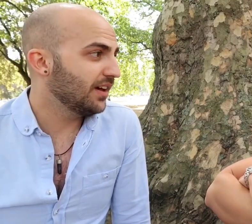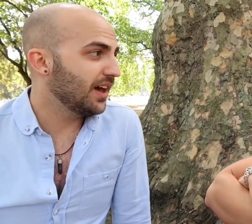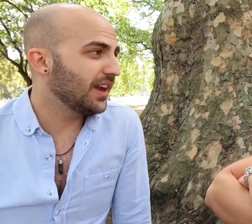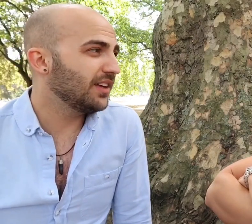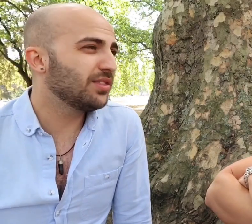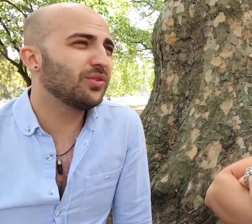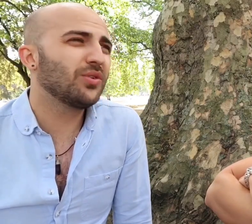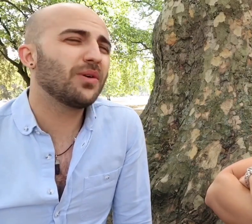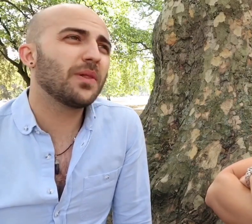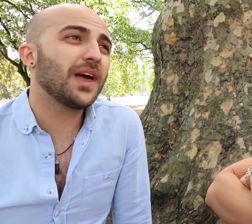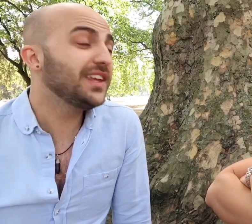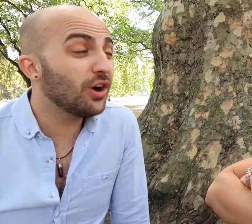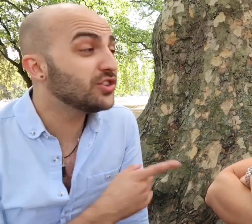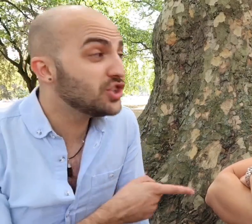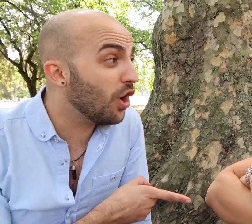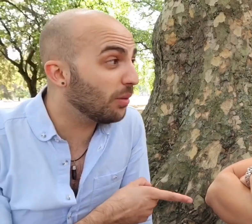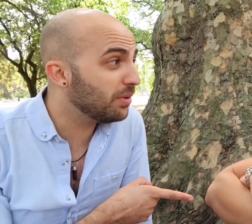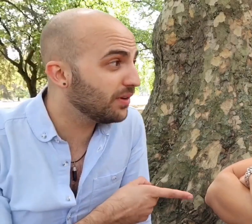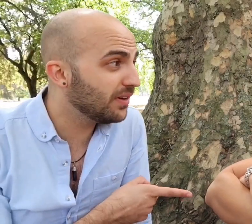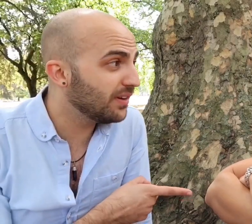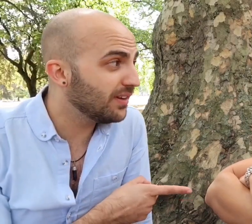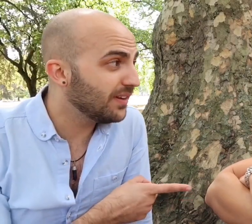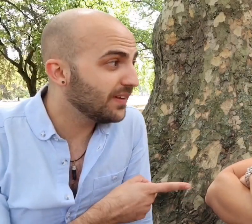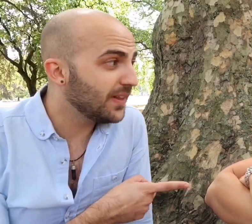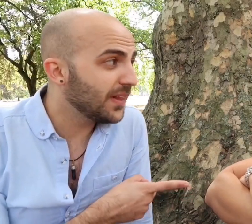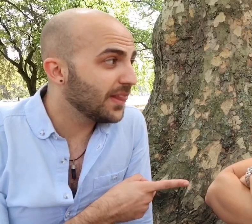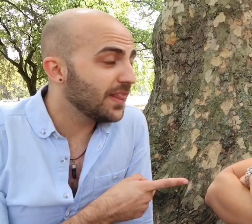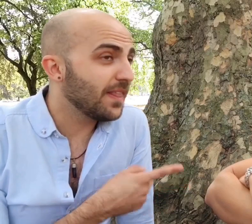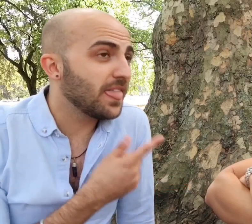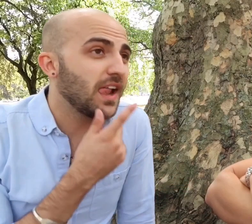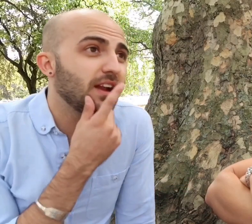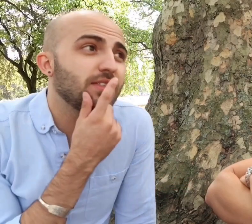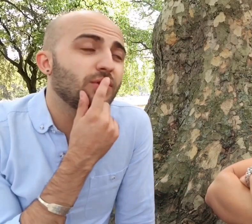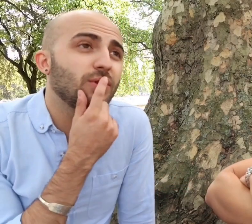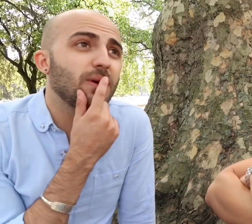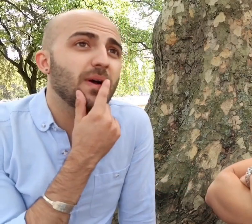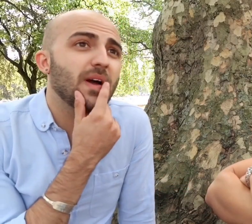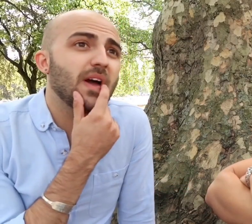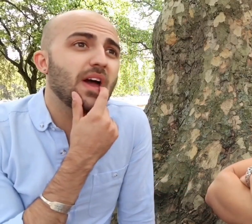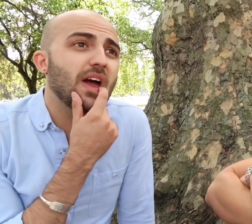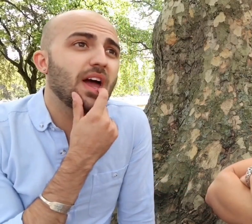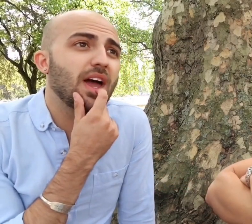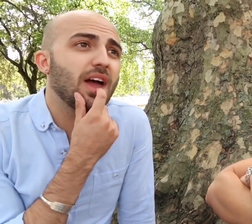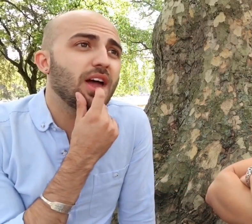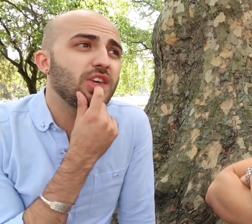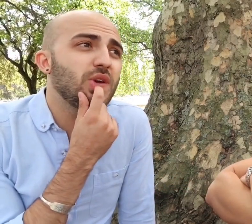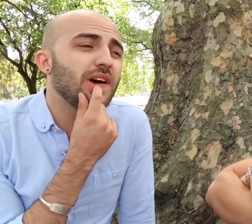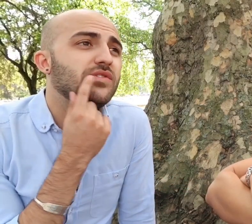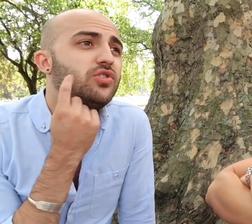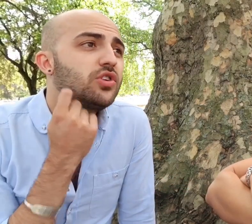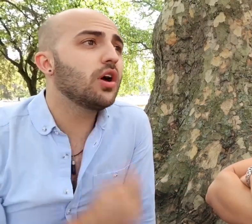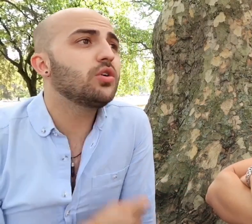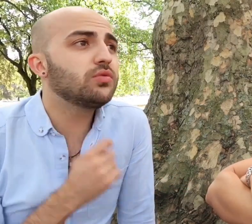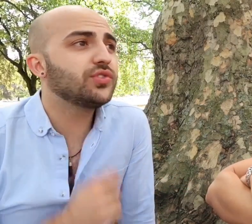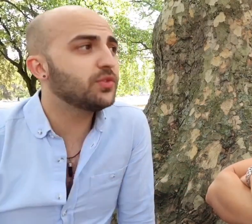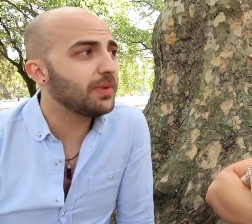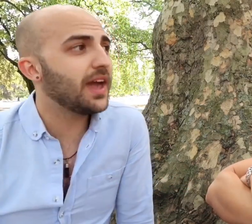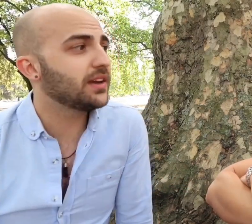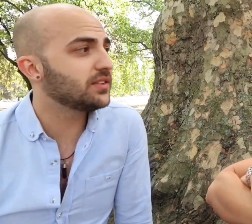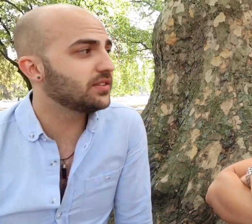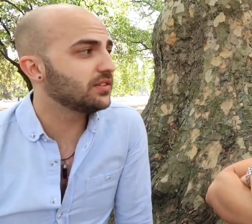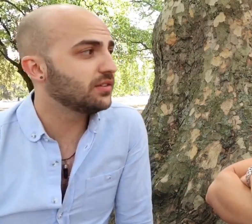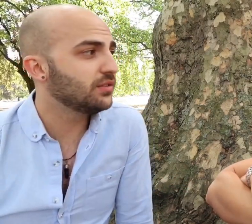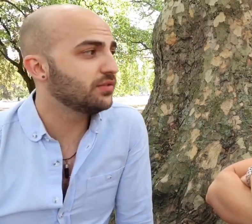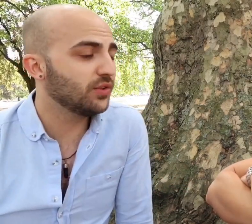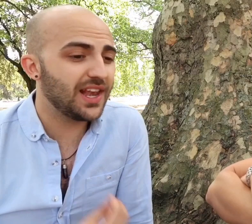and I thought and he got the job.. I thought you have no respect for the